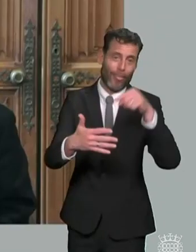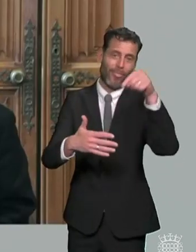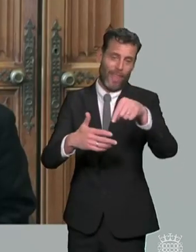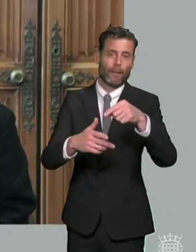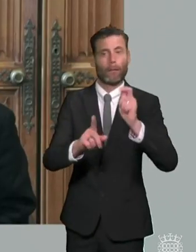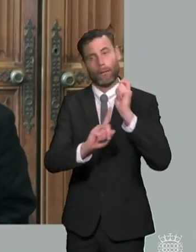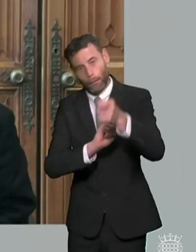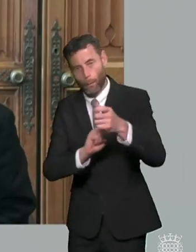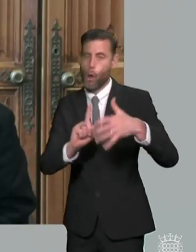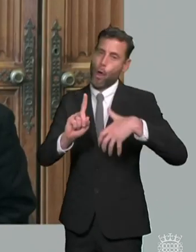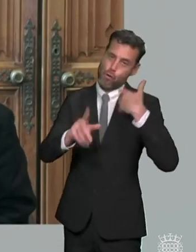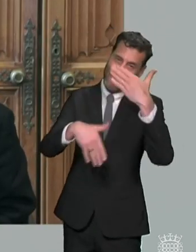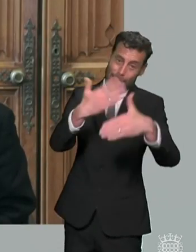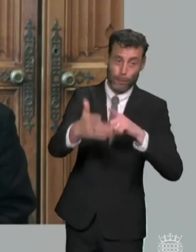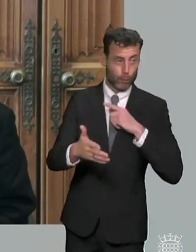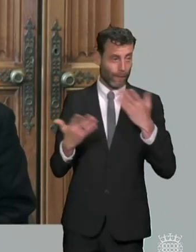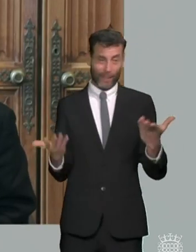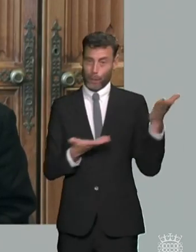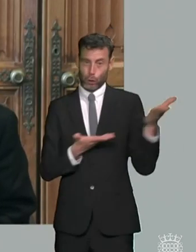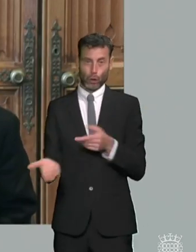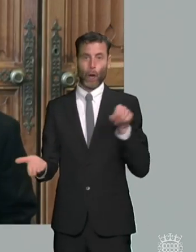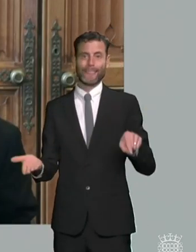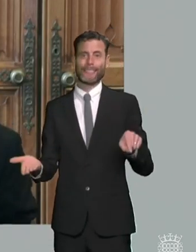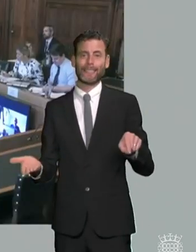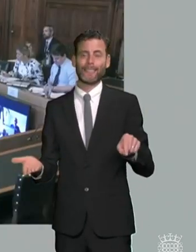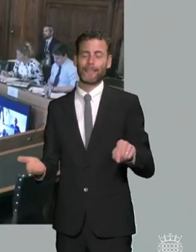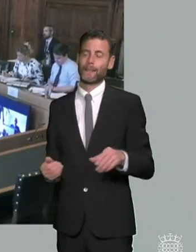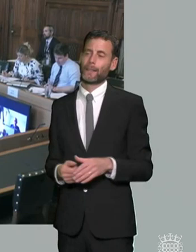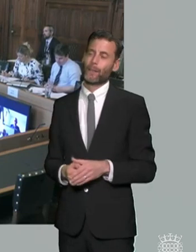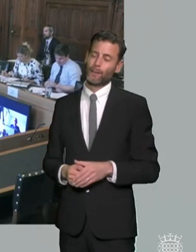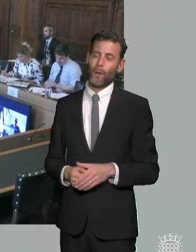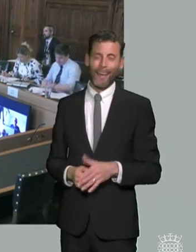i'm going to bring in kim rapson and then ian and anna so kim had a question thank you chair good